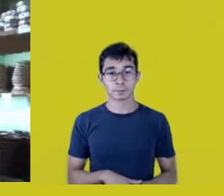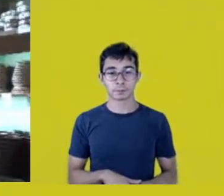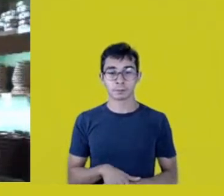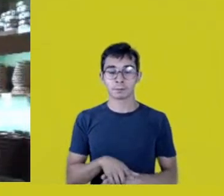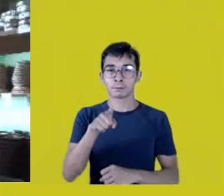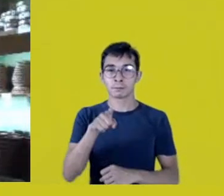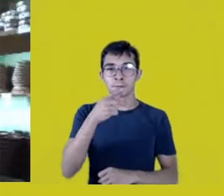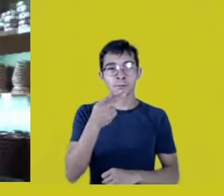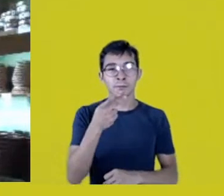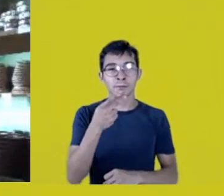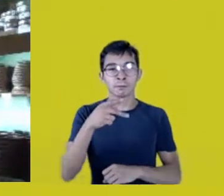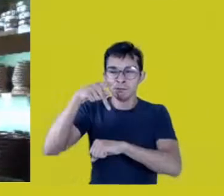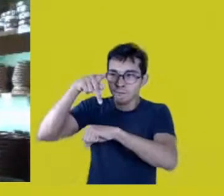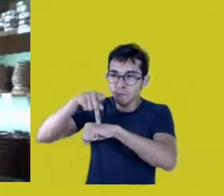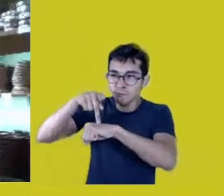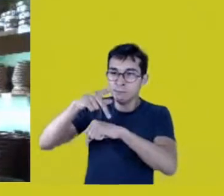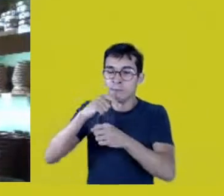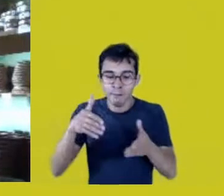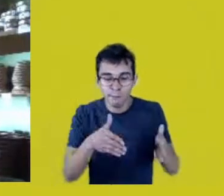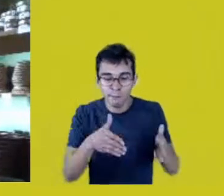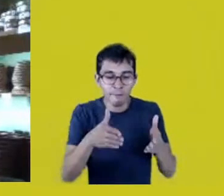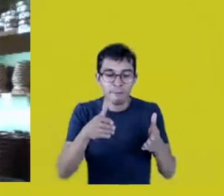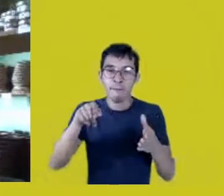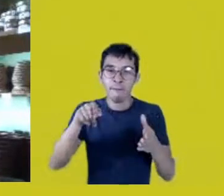is powerful and at the same time allied